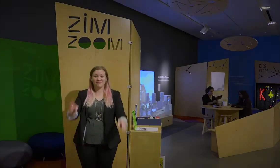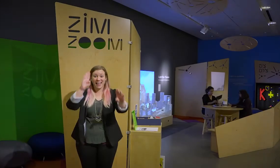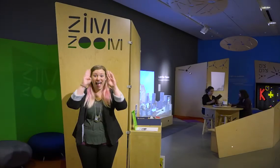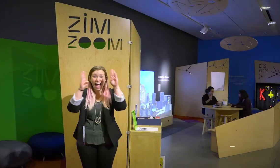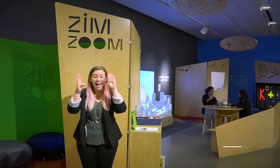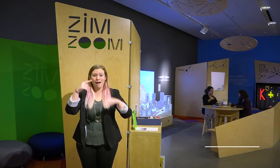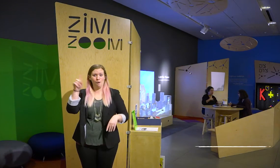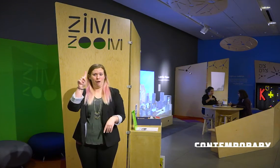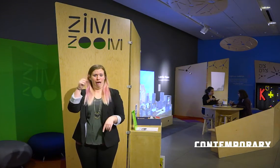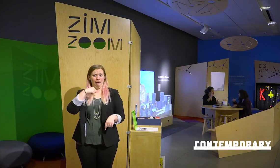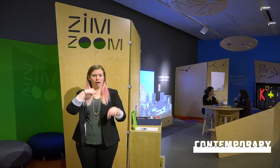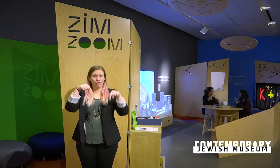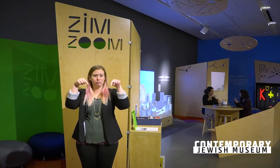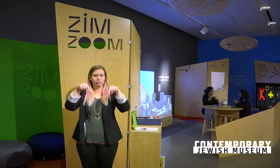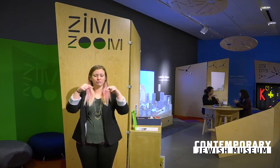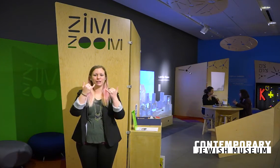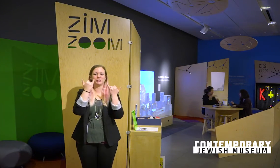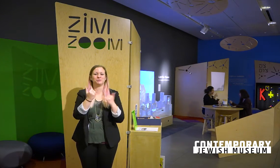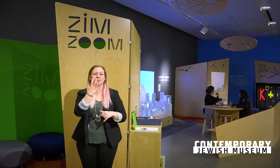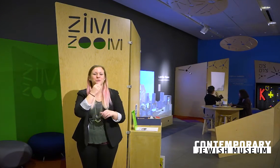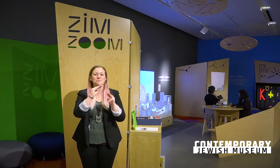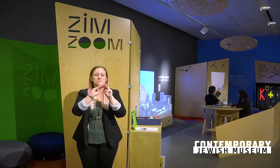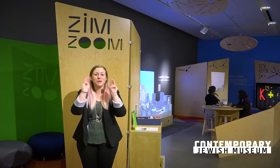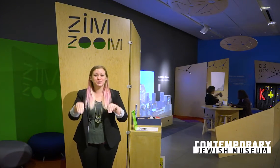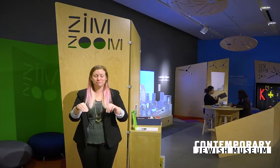Hello! Where are we at? The Contemporary Jewish Museum.